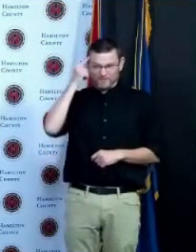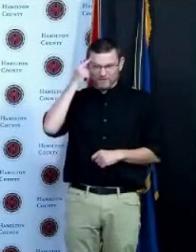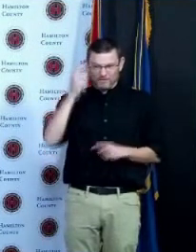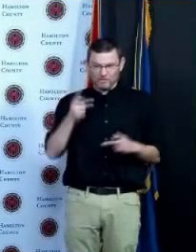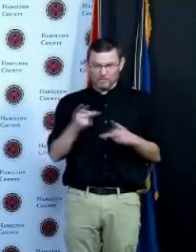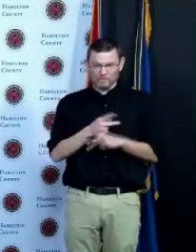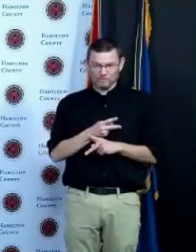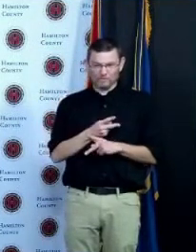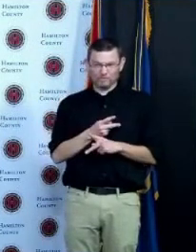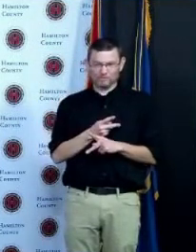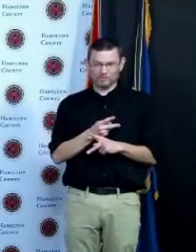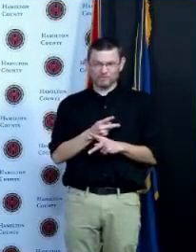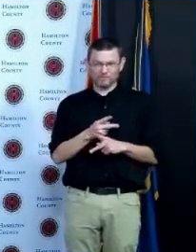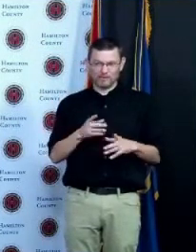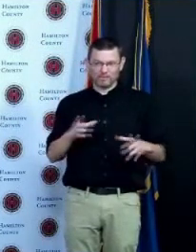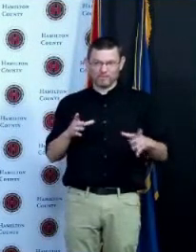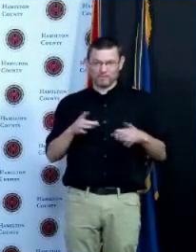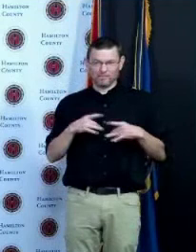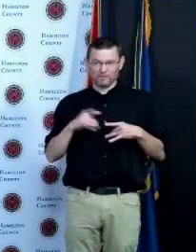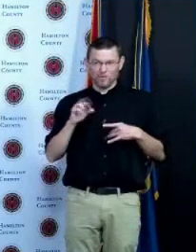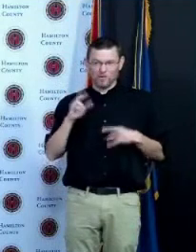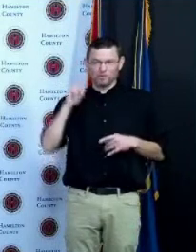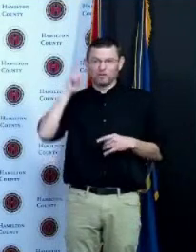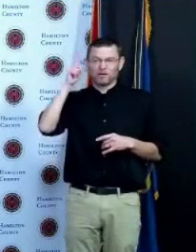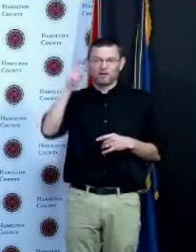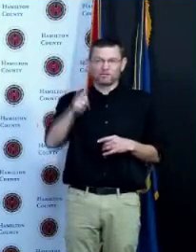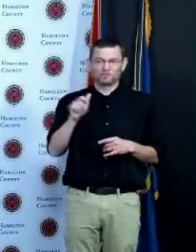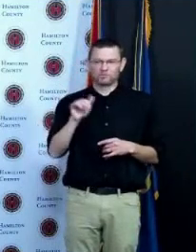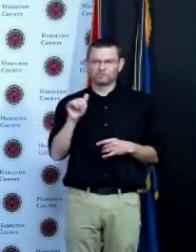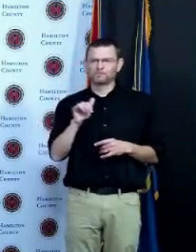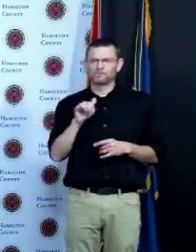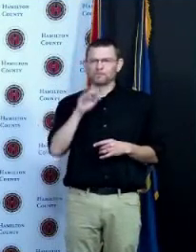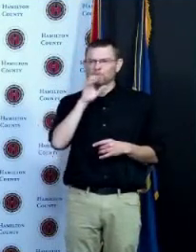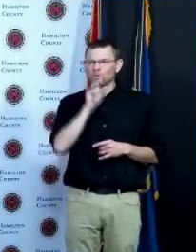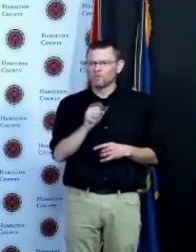we're going to find out like thalidomide which is a great thing for pregnant women then later on it